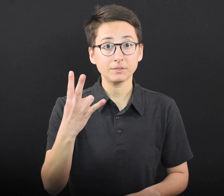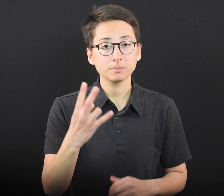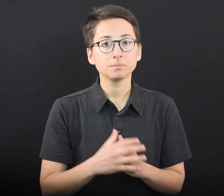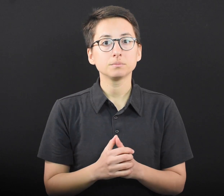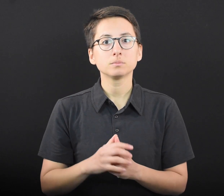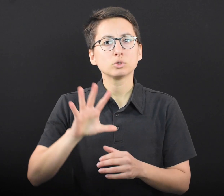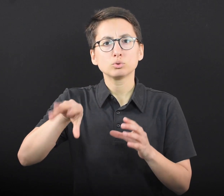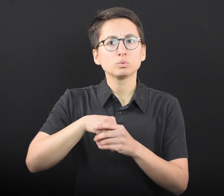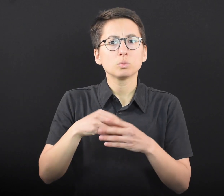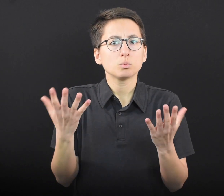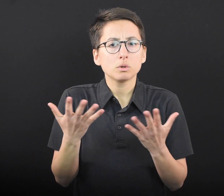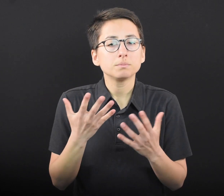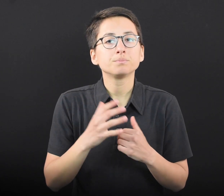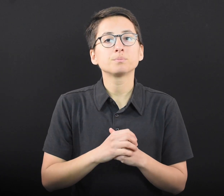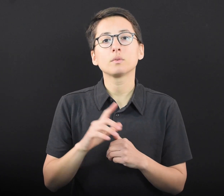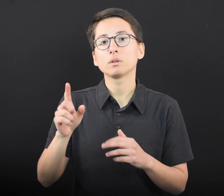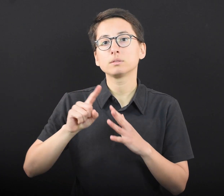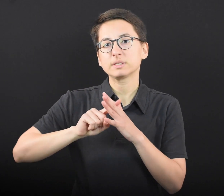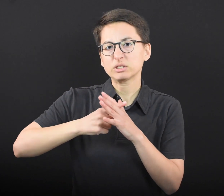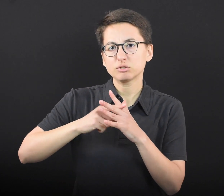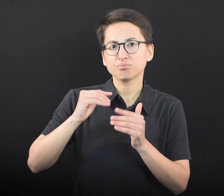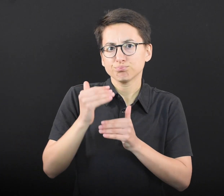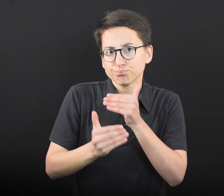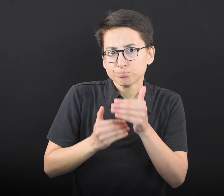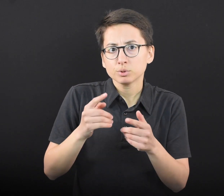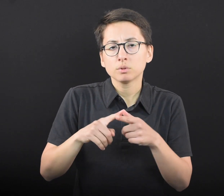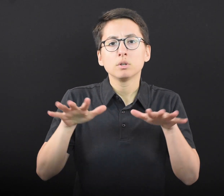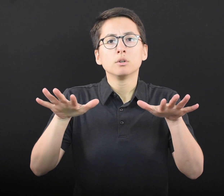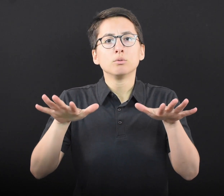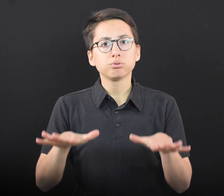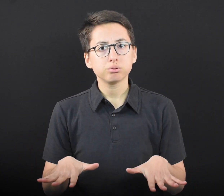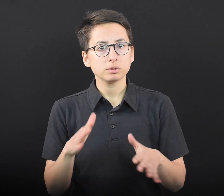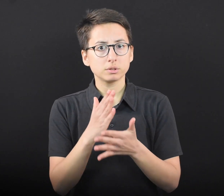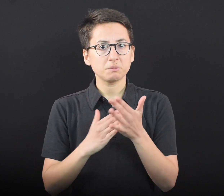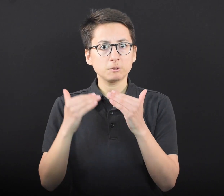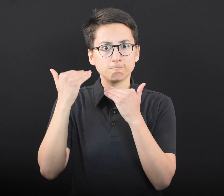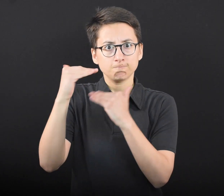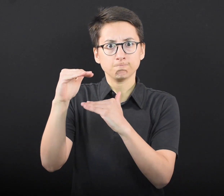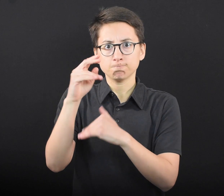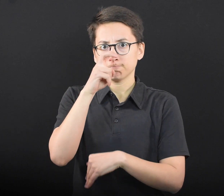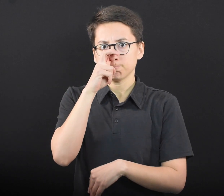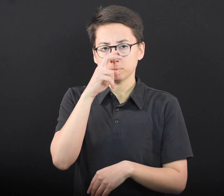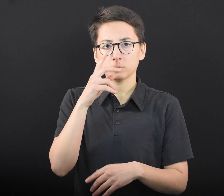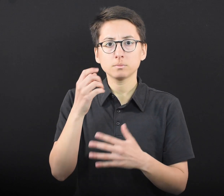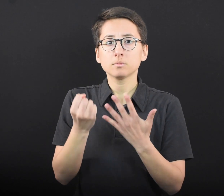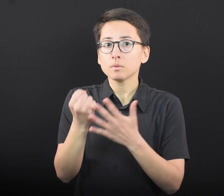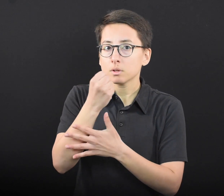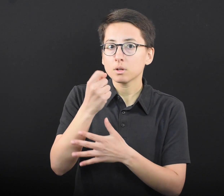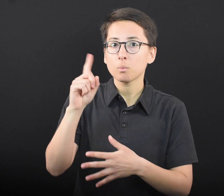It includes initial steps to relax some restrictions, primarily in outdoor settings.